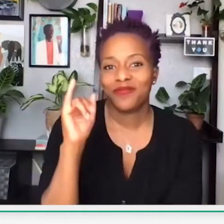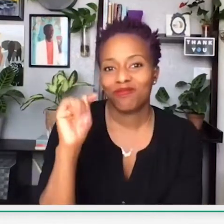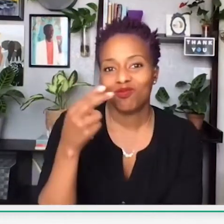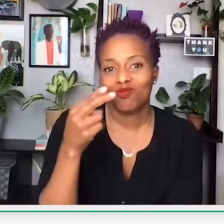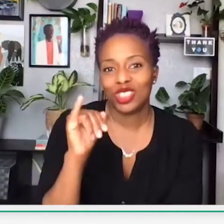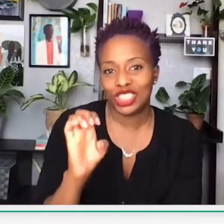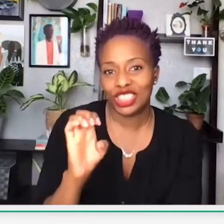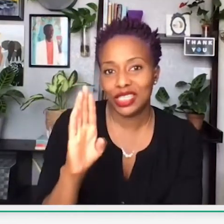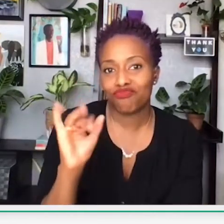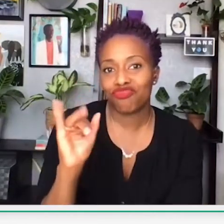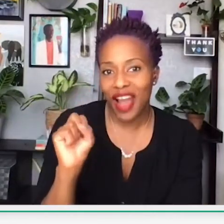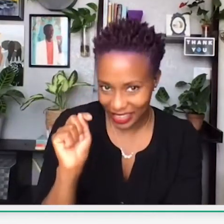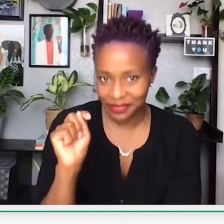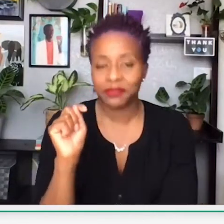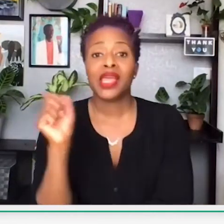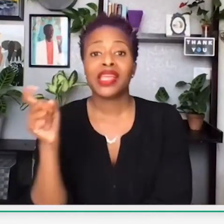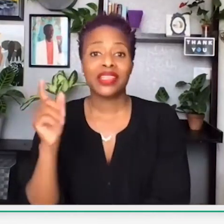Next week, I'll be bringing my friend Ritchie Bryant.